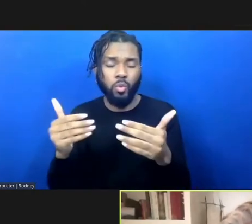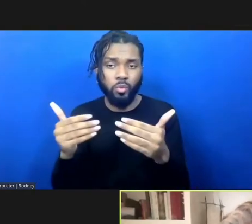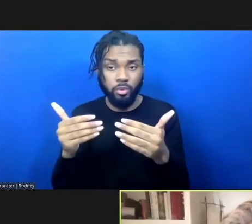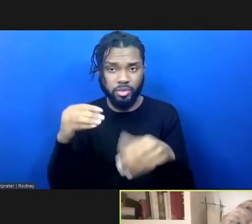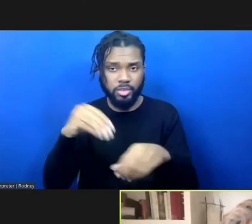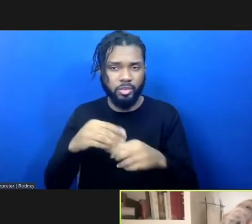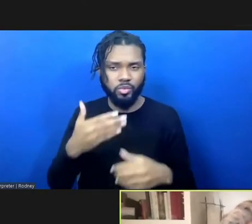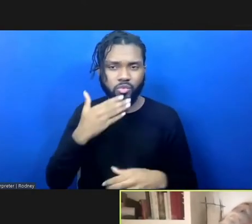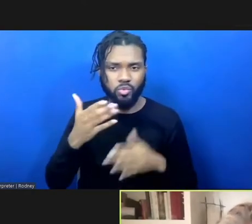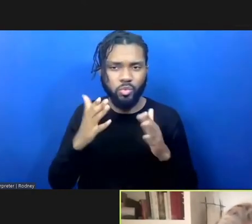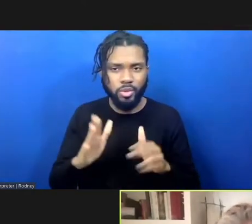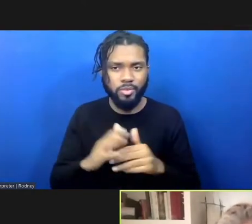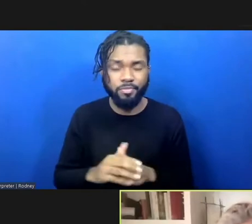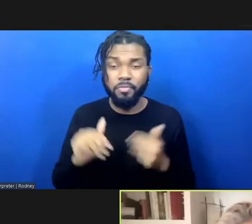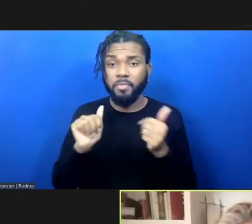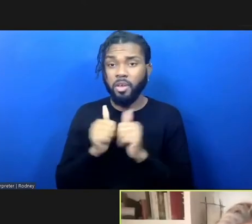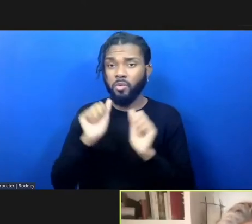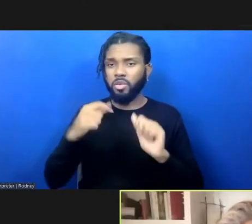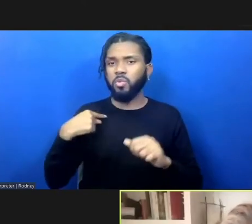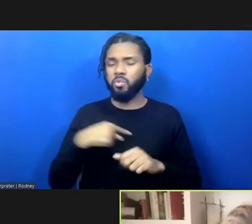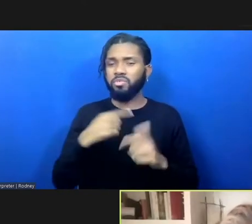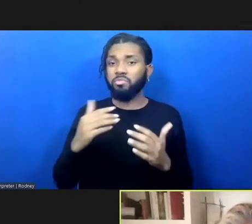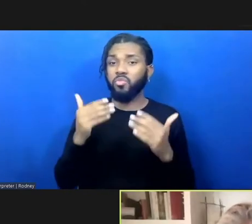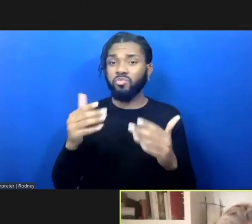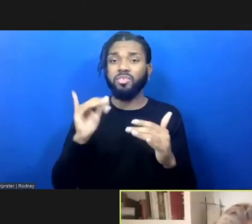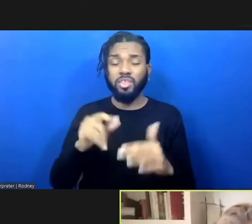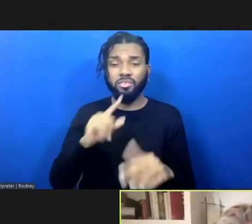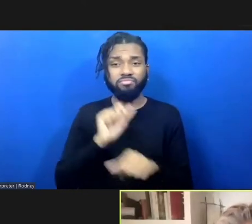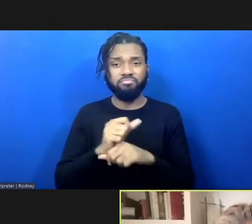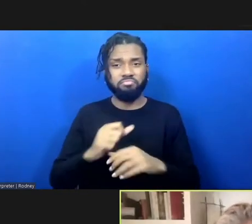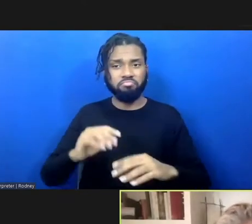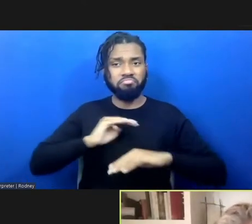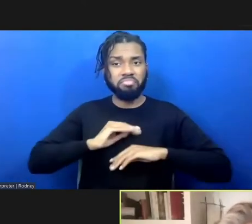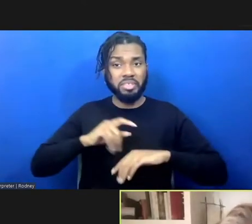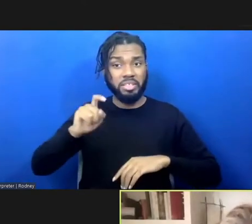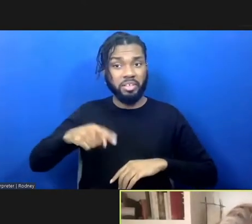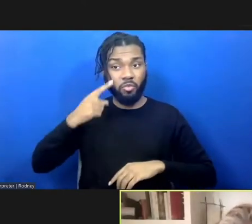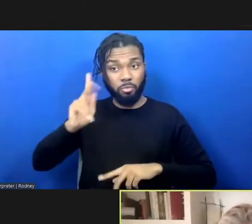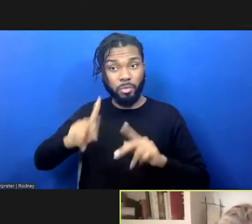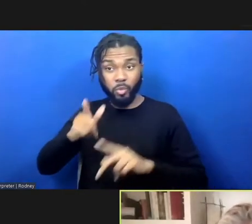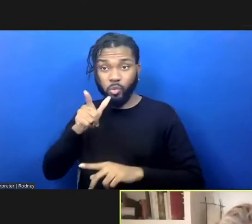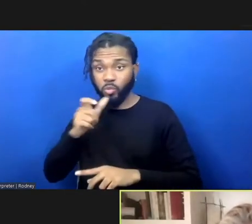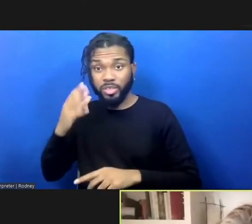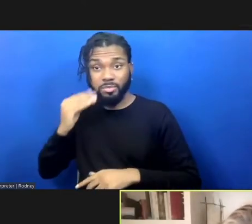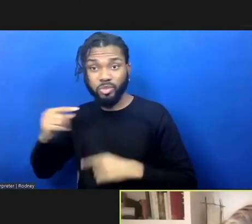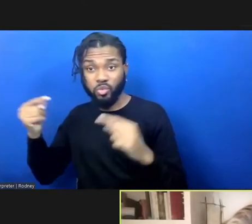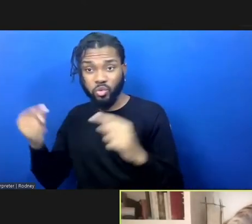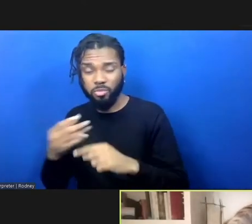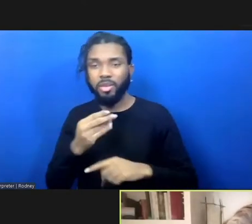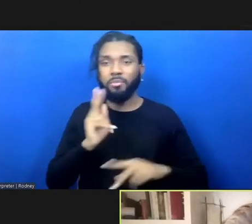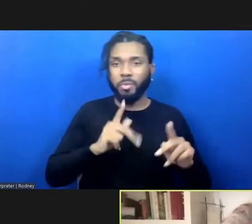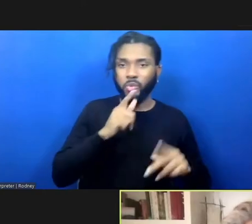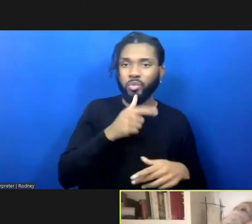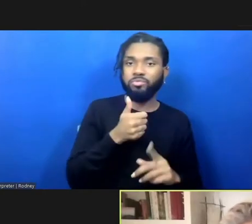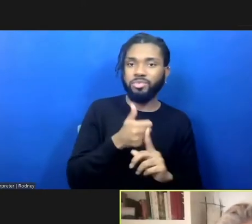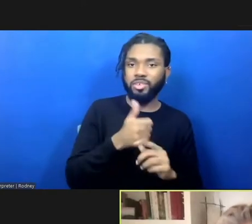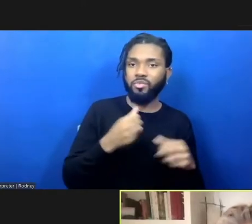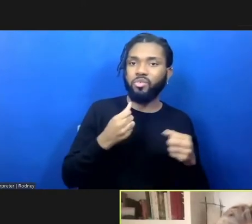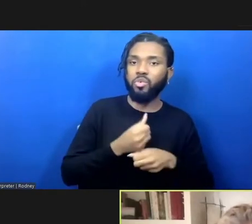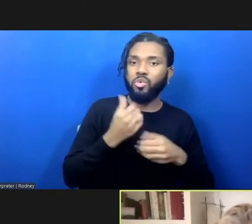How do we move forward in a way that meets the needs of those who've been harmed and the people who have caused harm, holding everyone's humanity sort